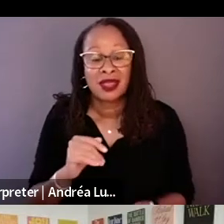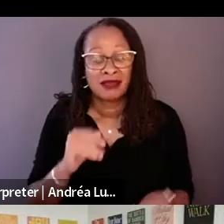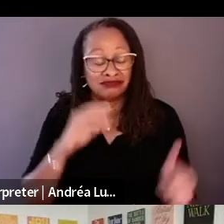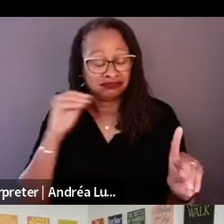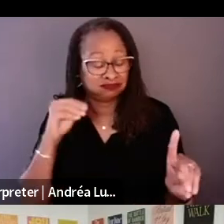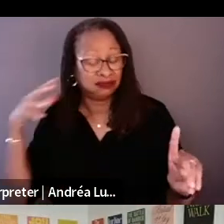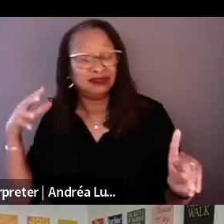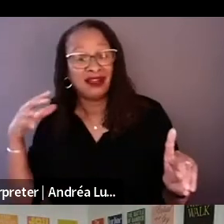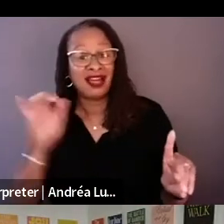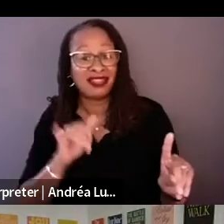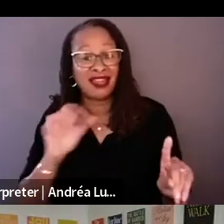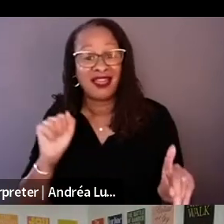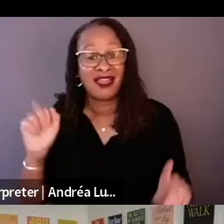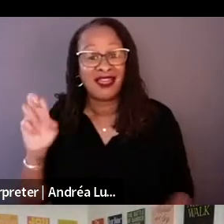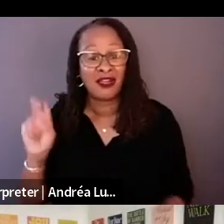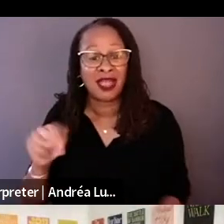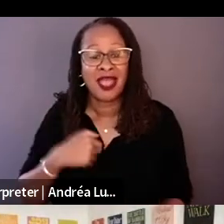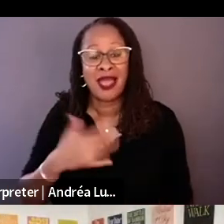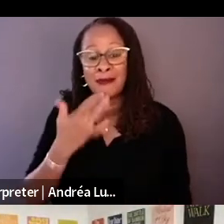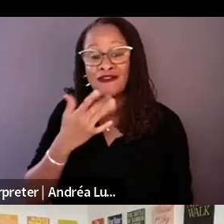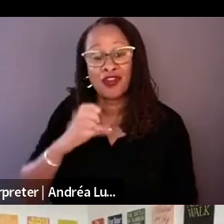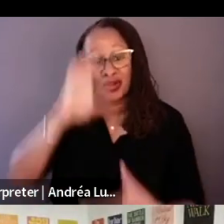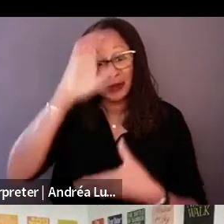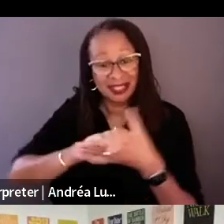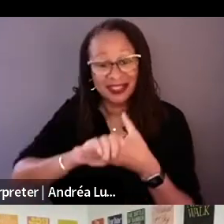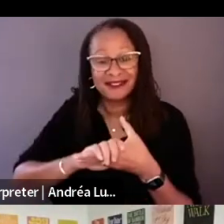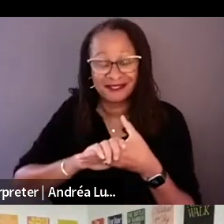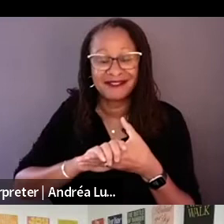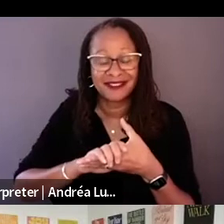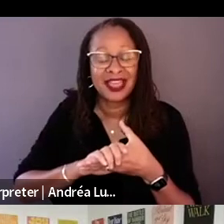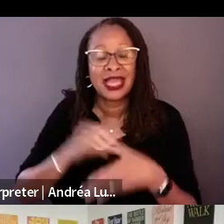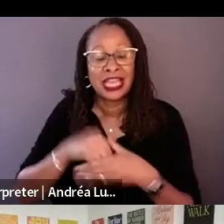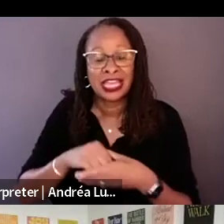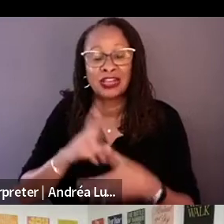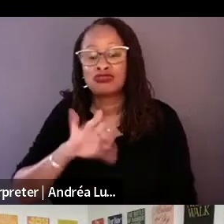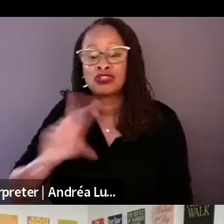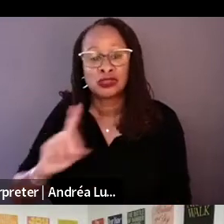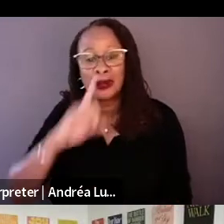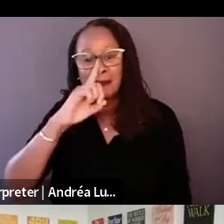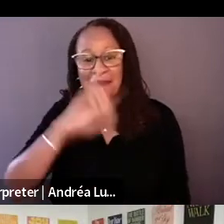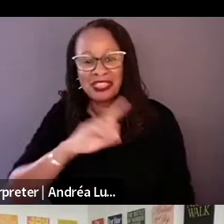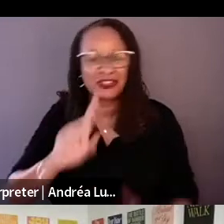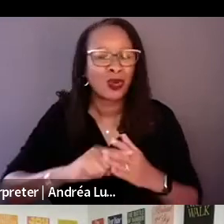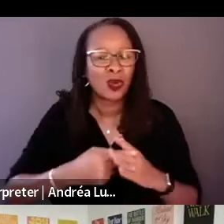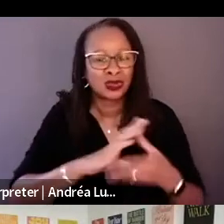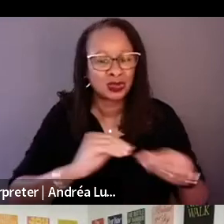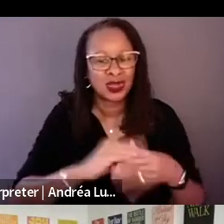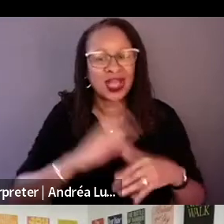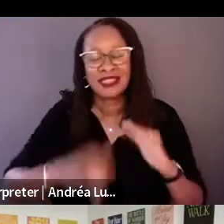Richard's myth logical origin story than to believe in what really happened. That was very telling